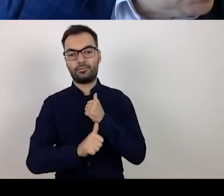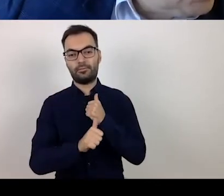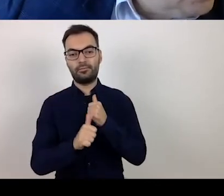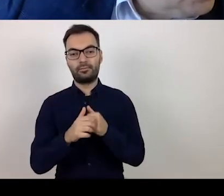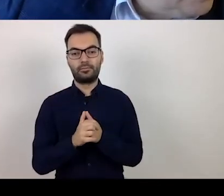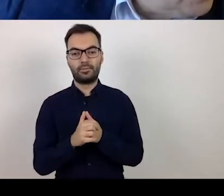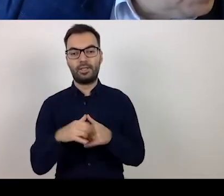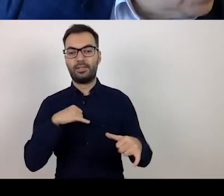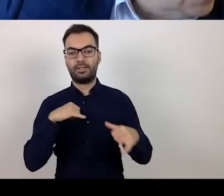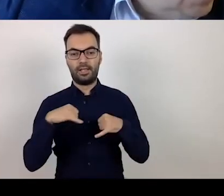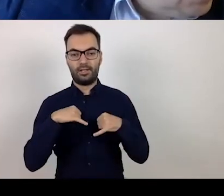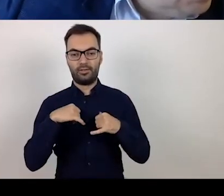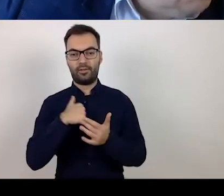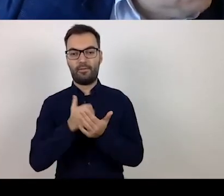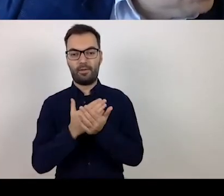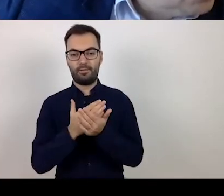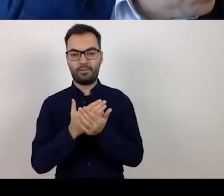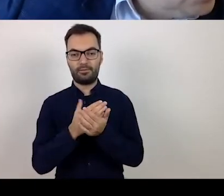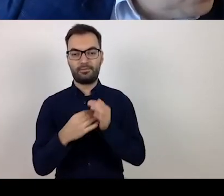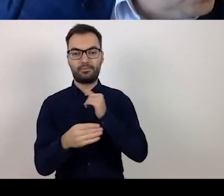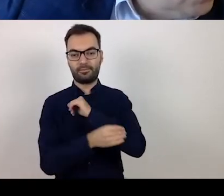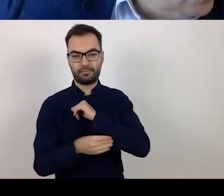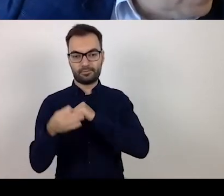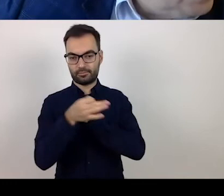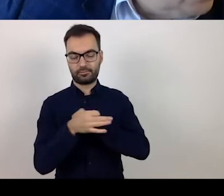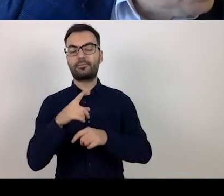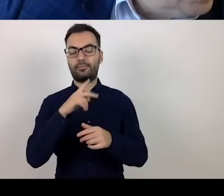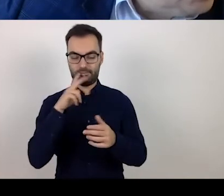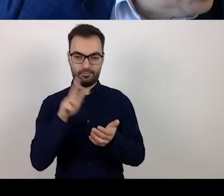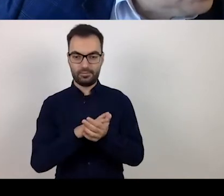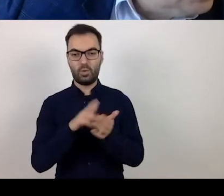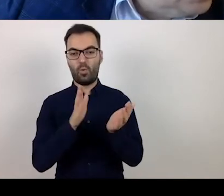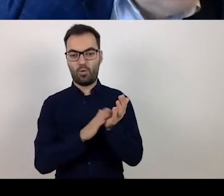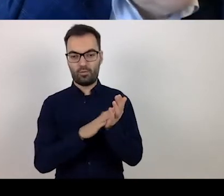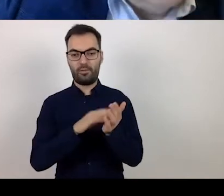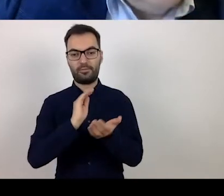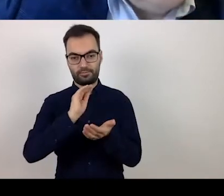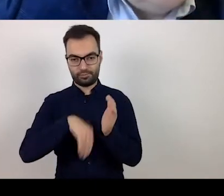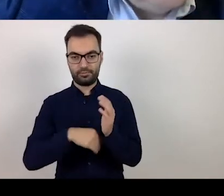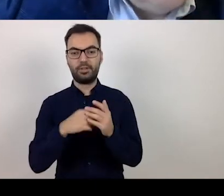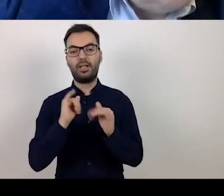the voivodship board of the Warmińsko-Mazurskie adopted resolutions on conditions for launching the package,